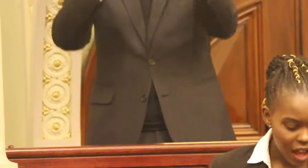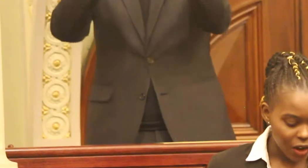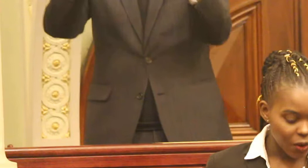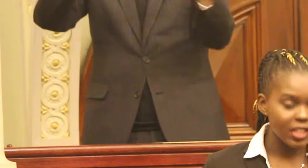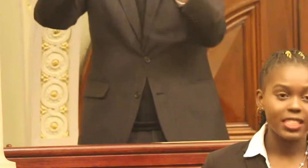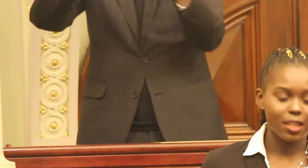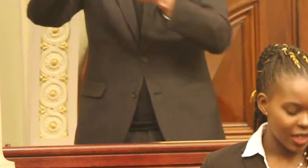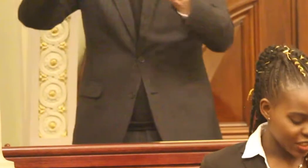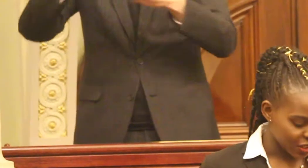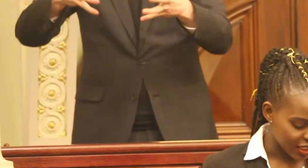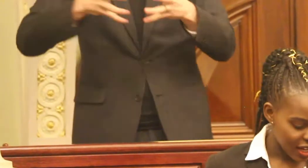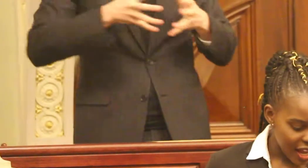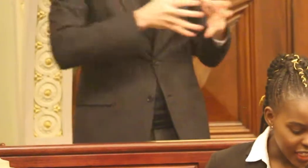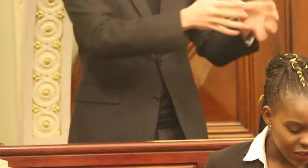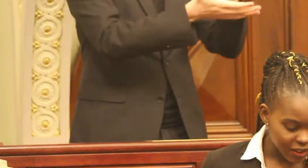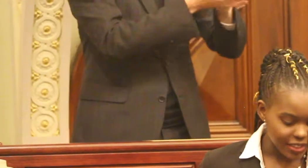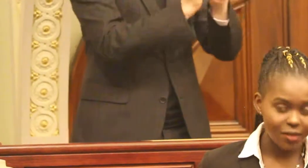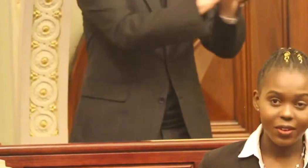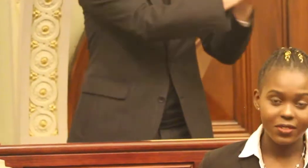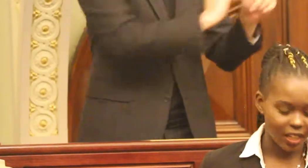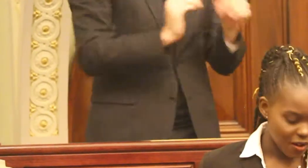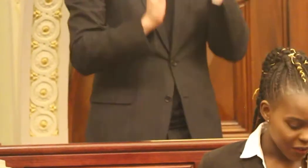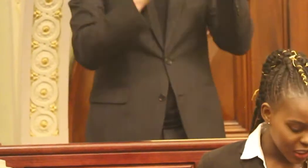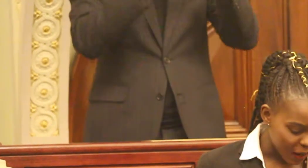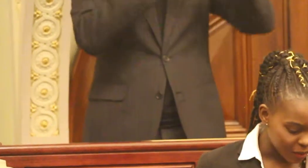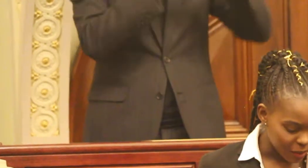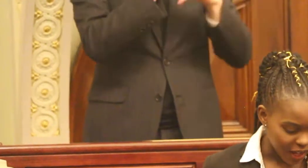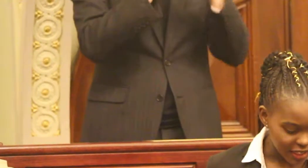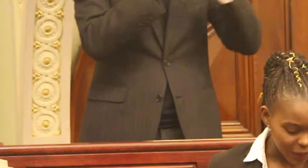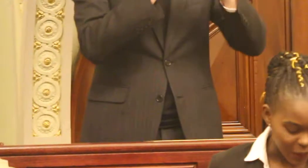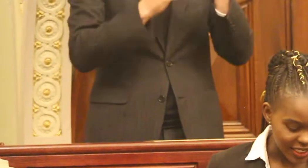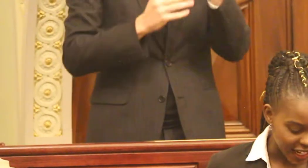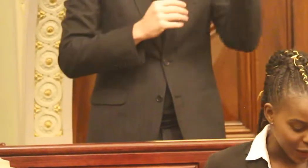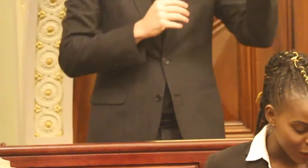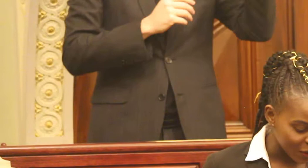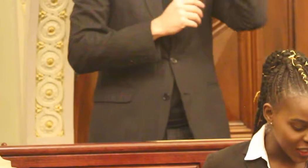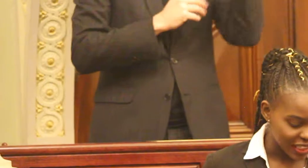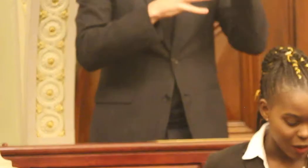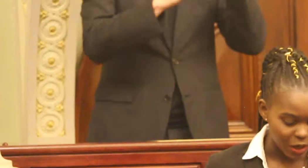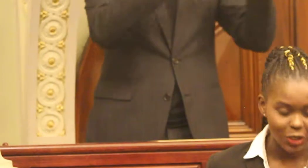According to CBS figures, in 2015 French Parliament passed a law stating new builders in commercial